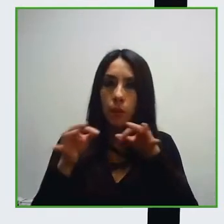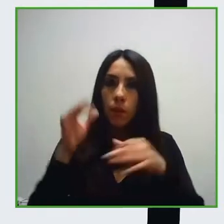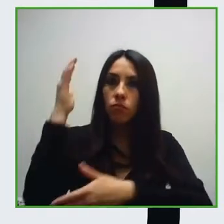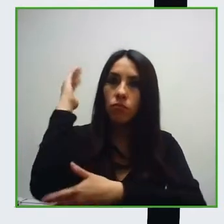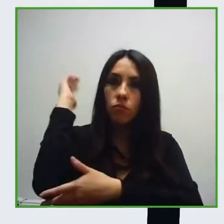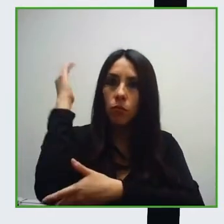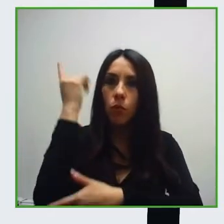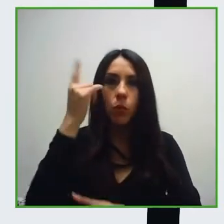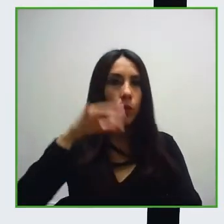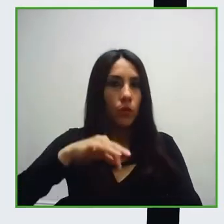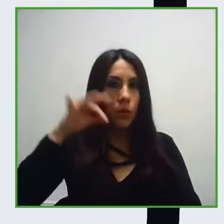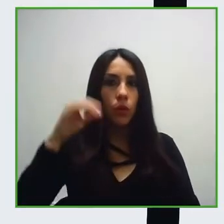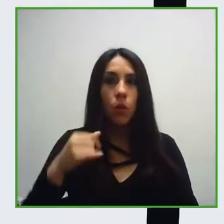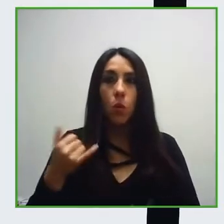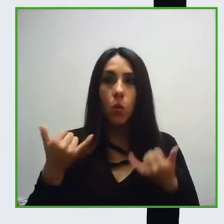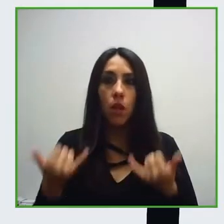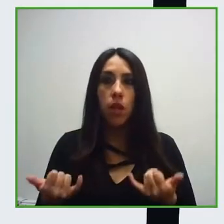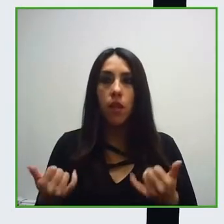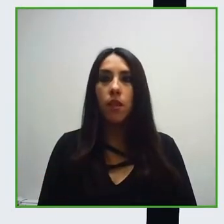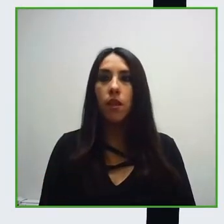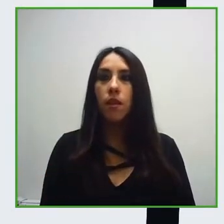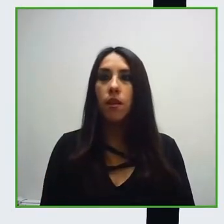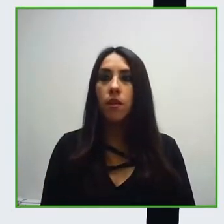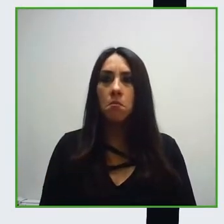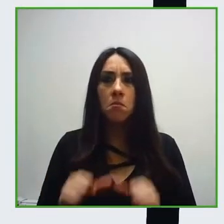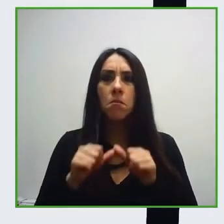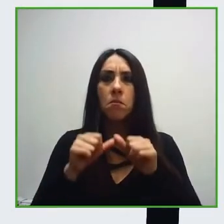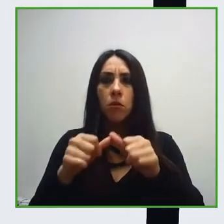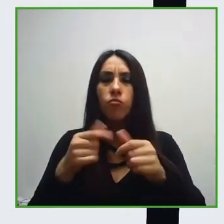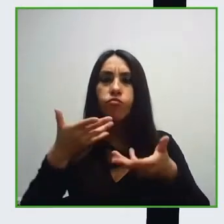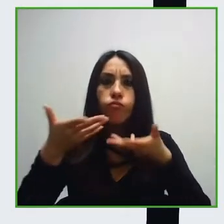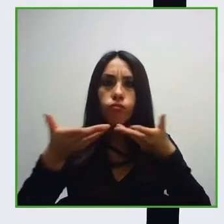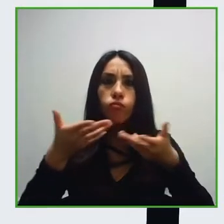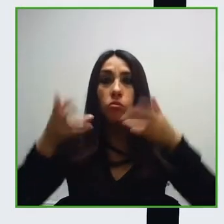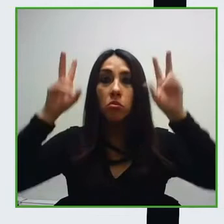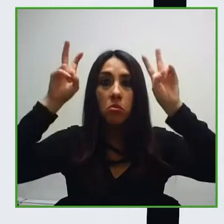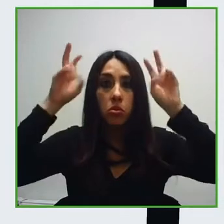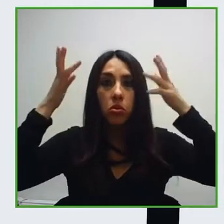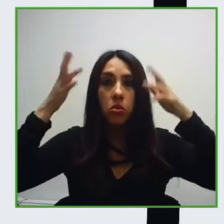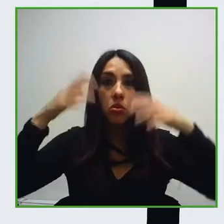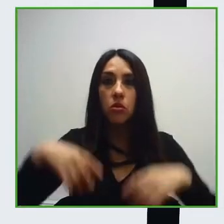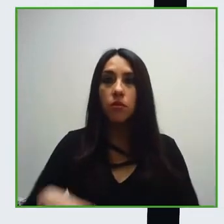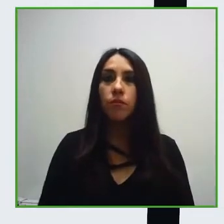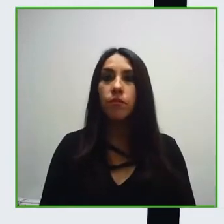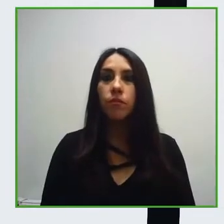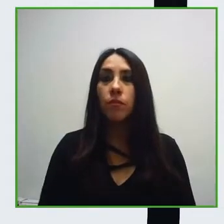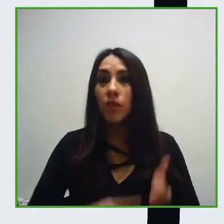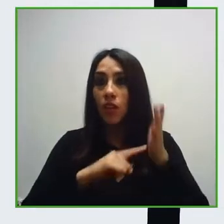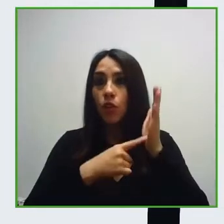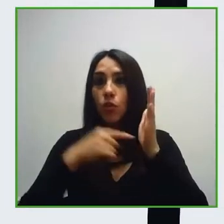talking about this topic in our next session which is Cutting-edge technologies for inclusion.